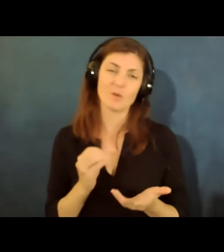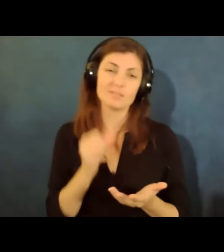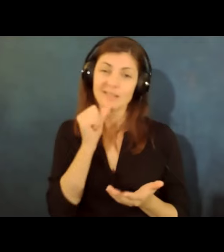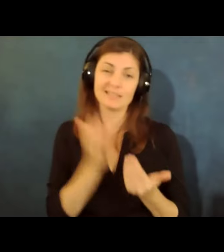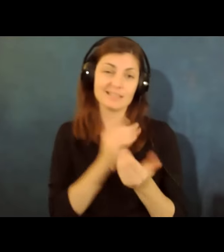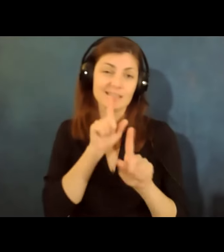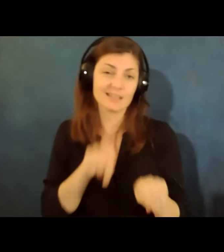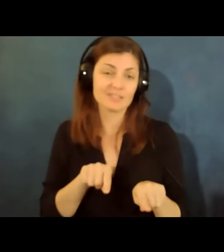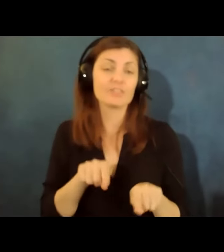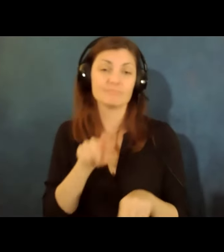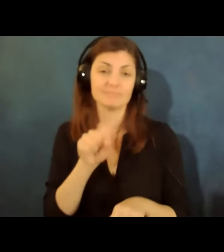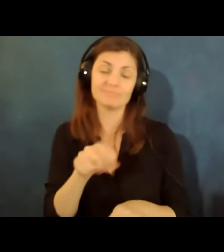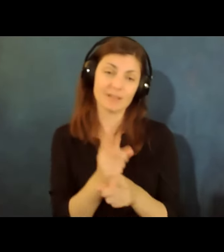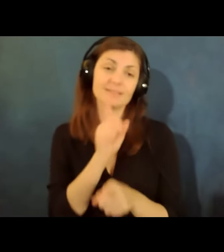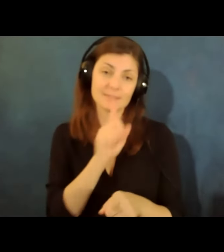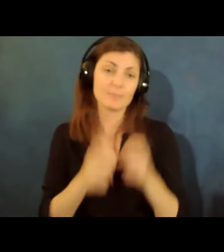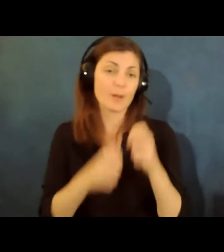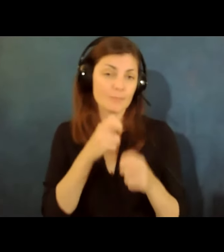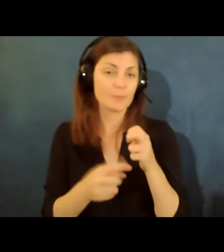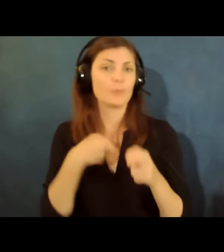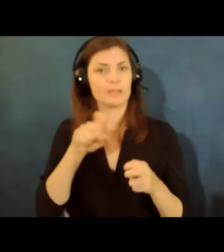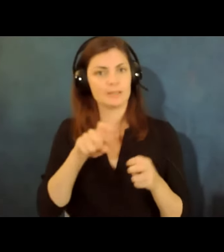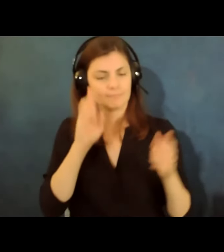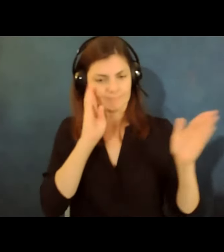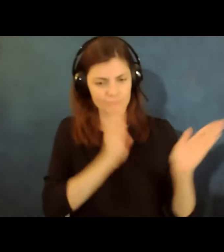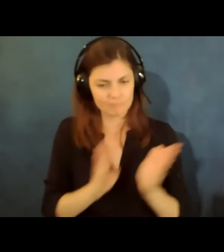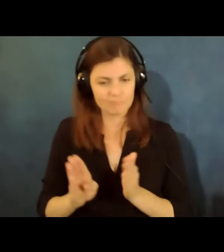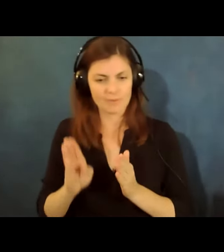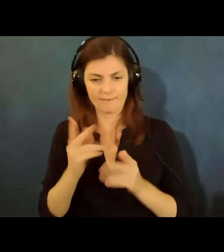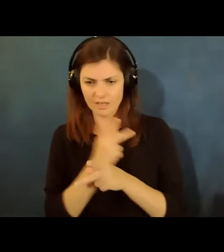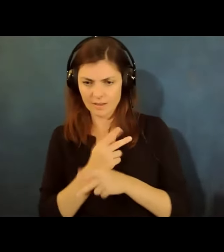all just need to strategize with and do the best we can to ensure that there is